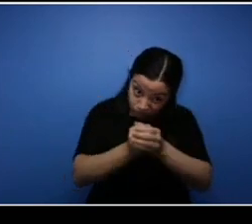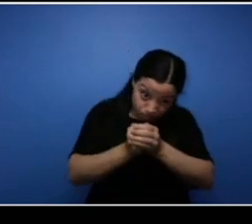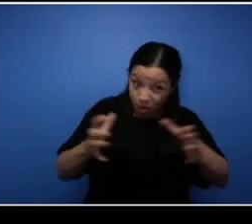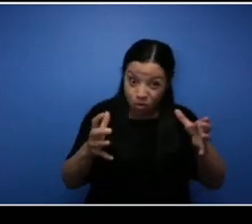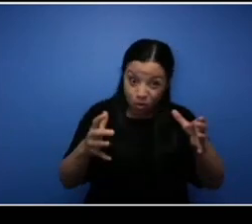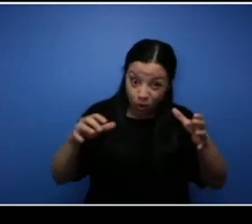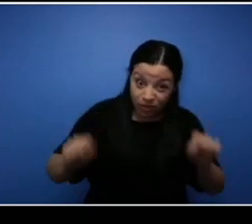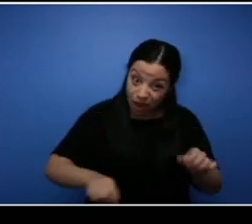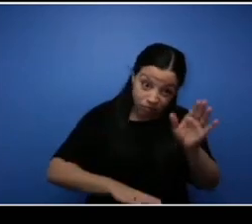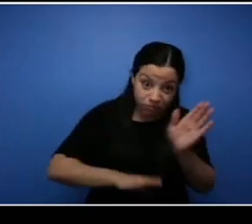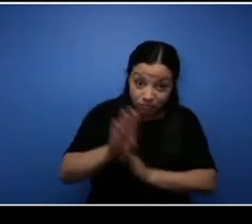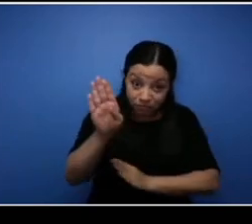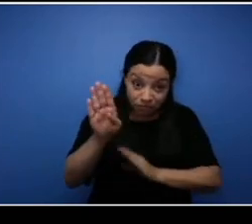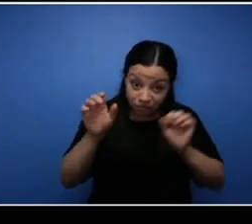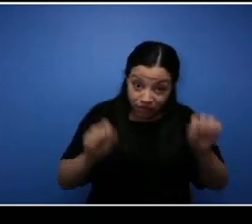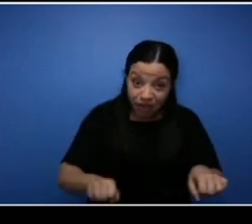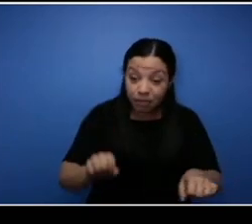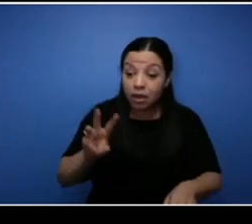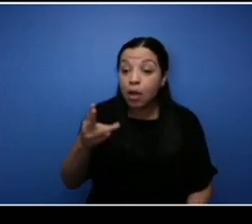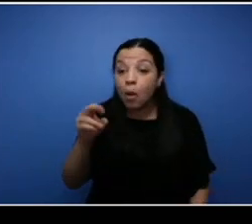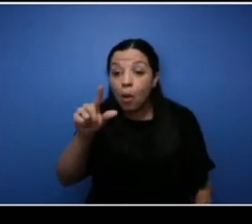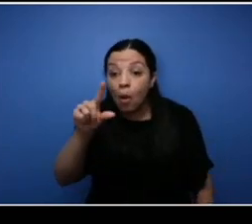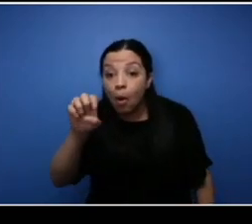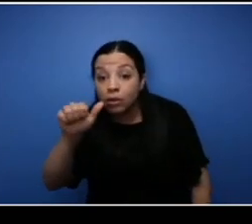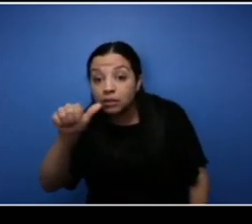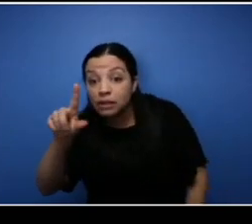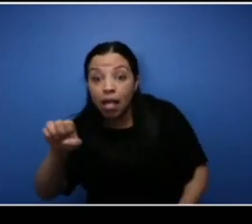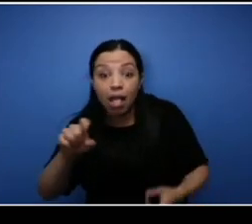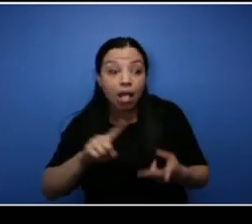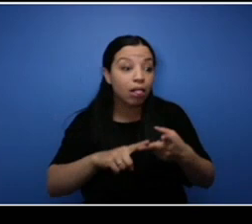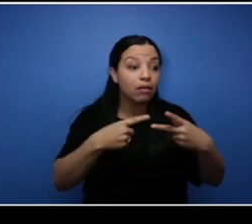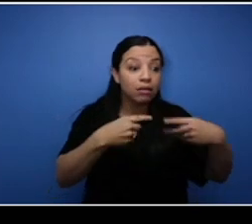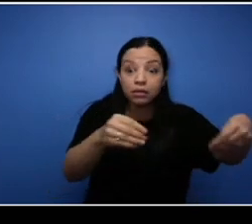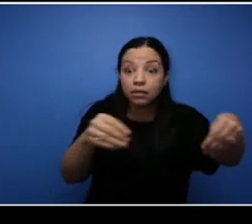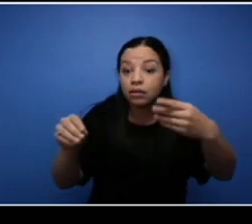wholesale or getting into larger retailers that's going to be our goal for that and I